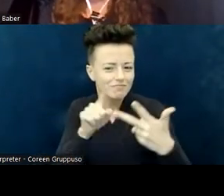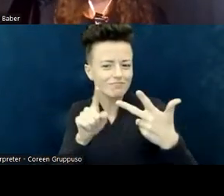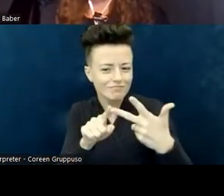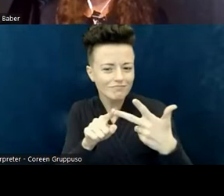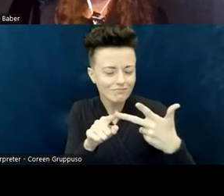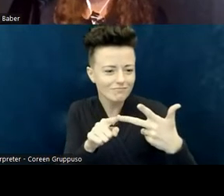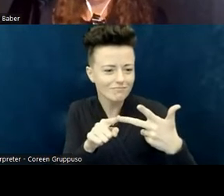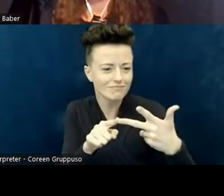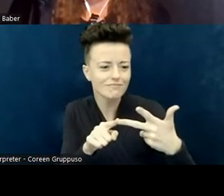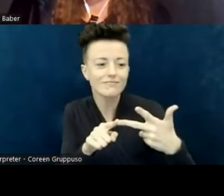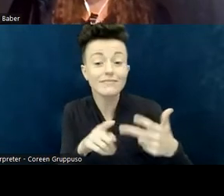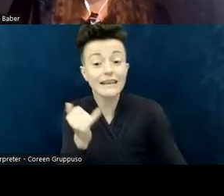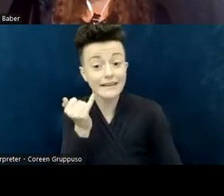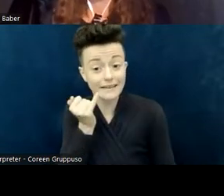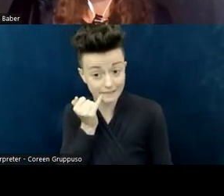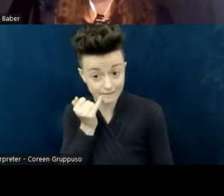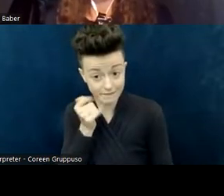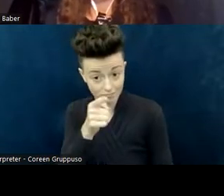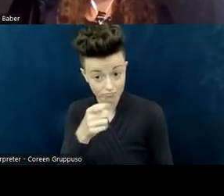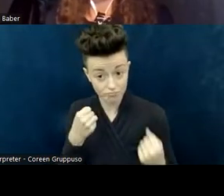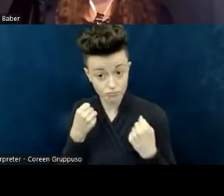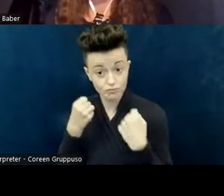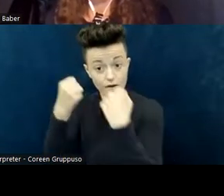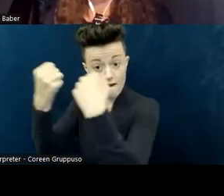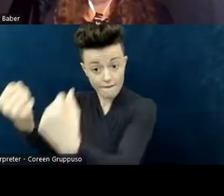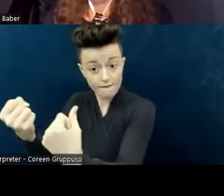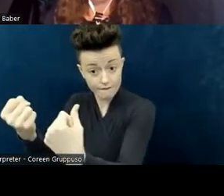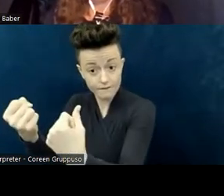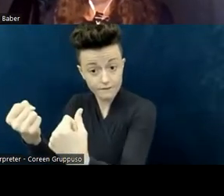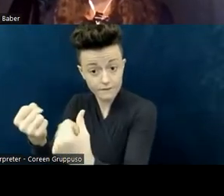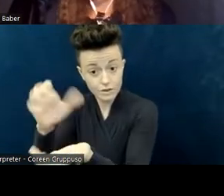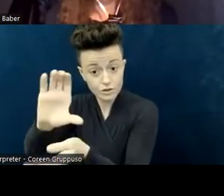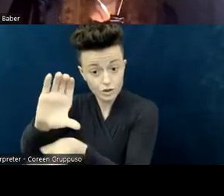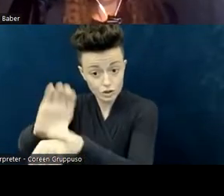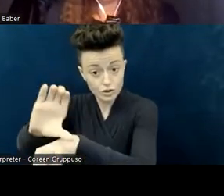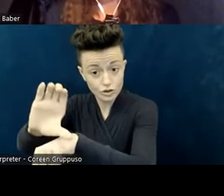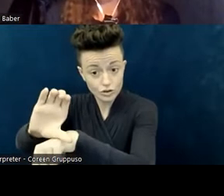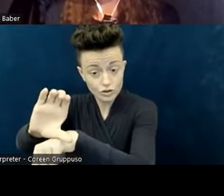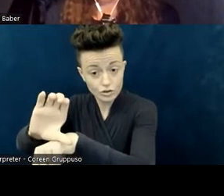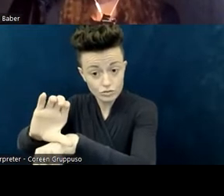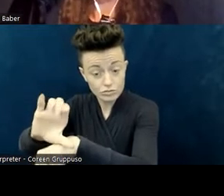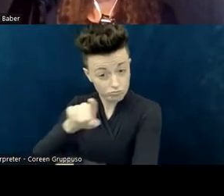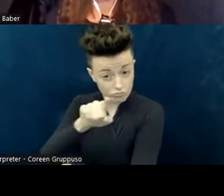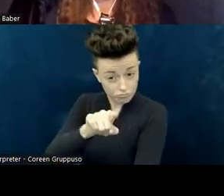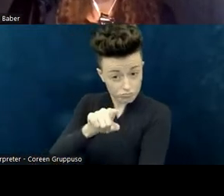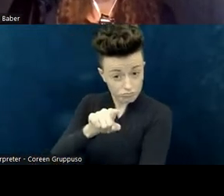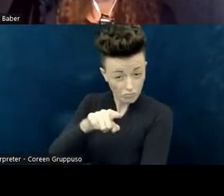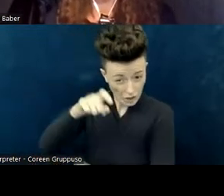if you are driving to this new church, do you have to think about how easy it's going to be